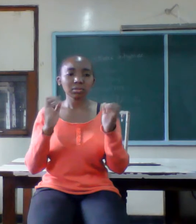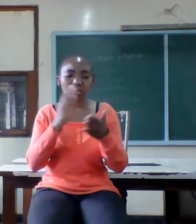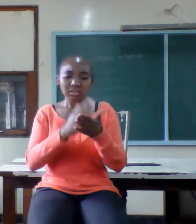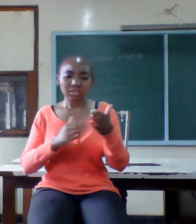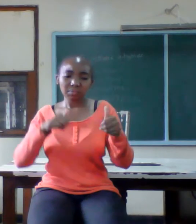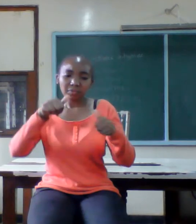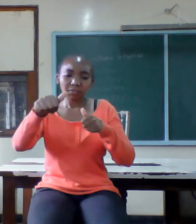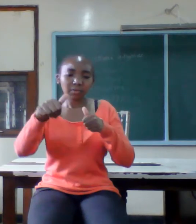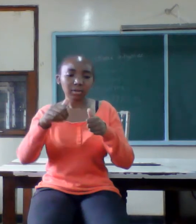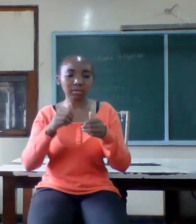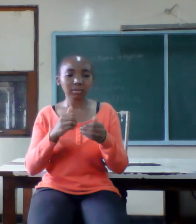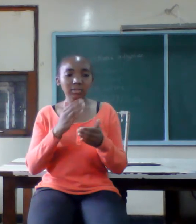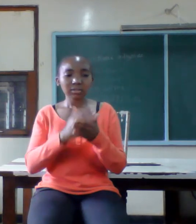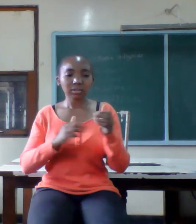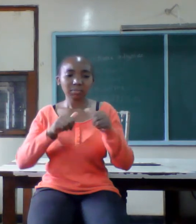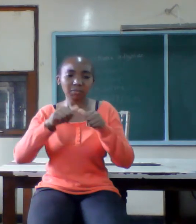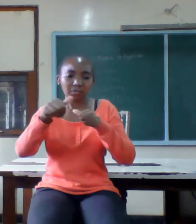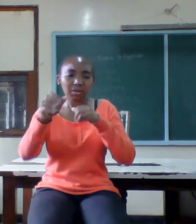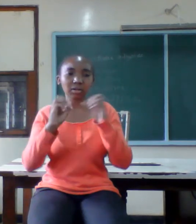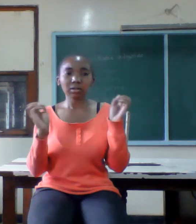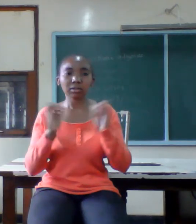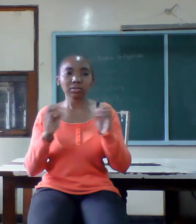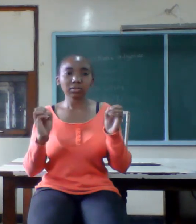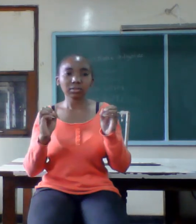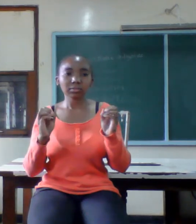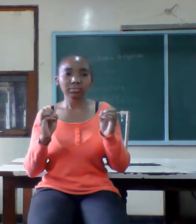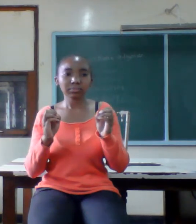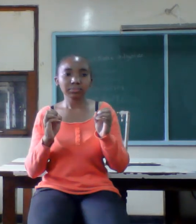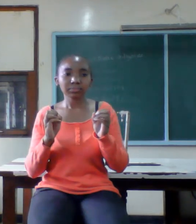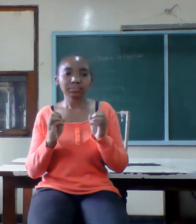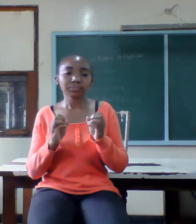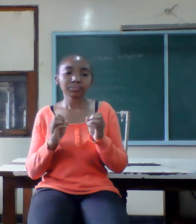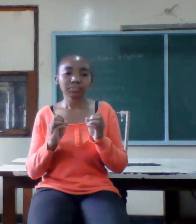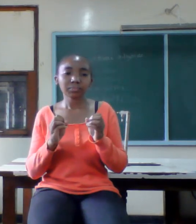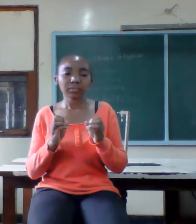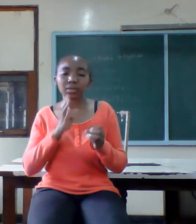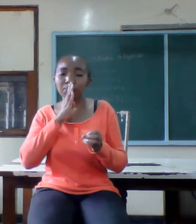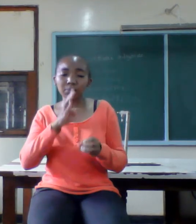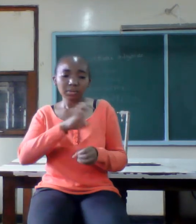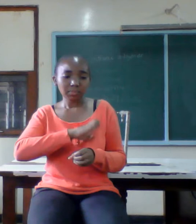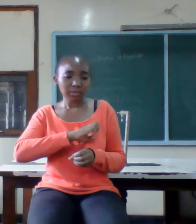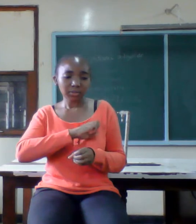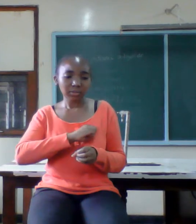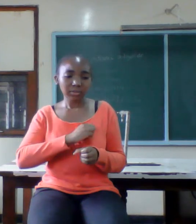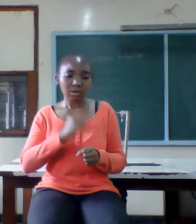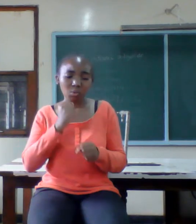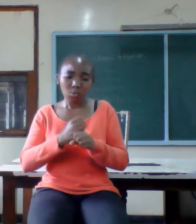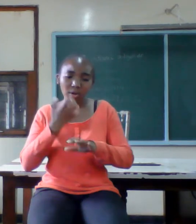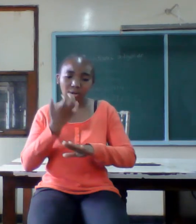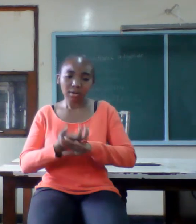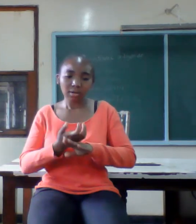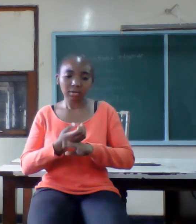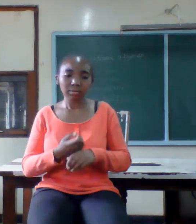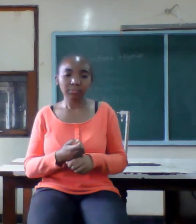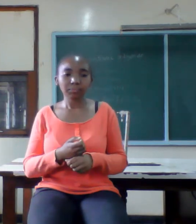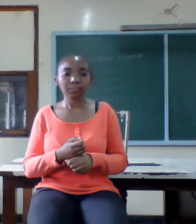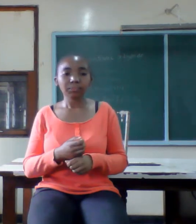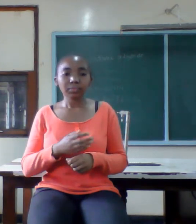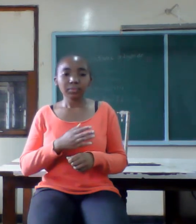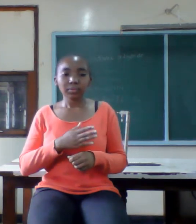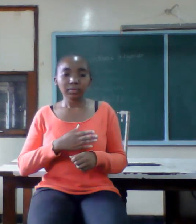to avoid marriage stresses be patient work hard and with time your marriage dreams shall come true